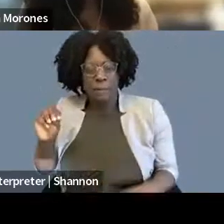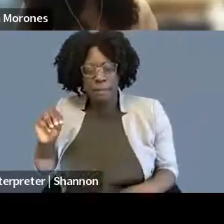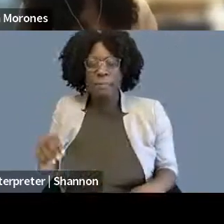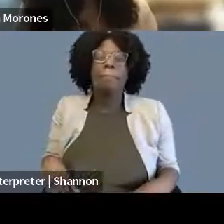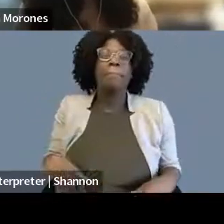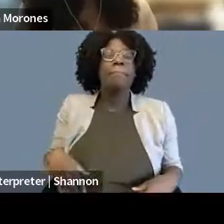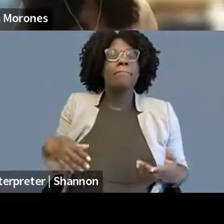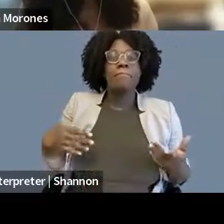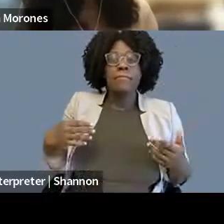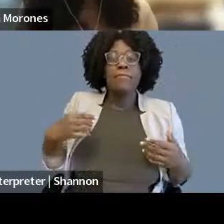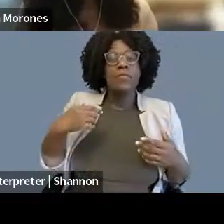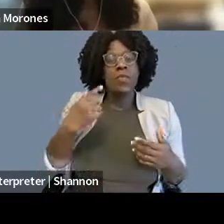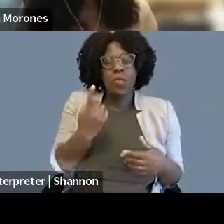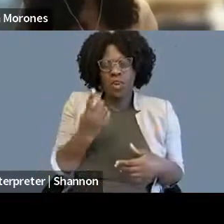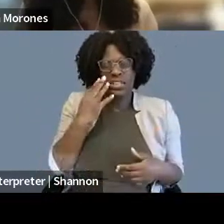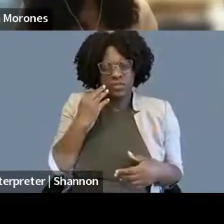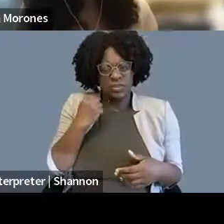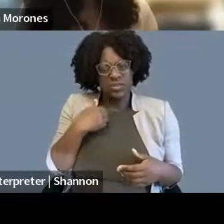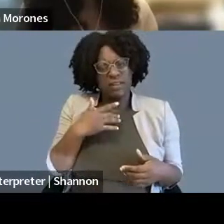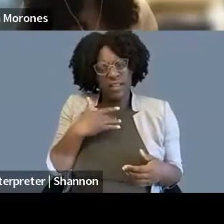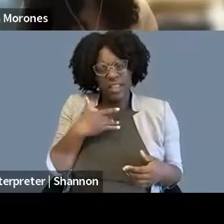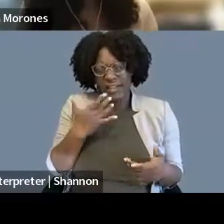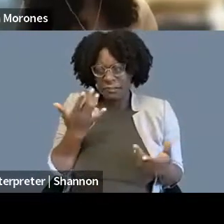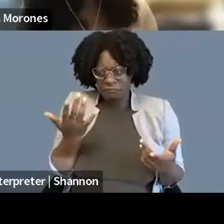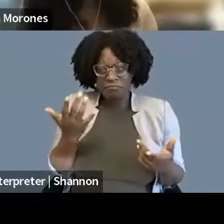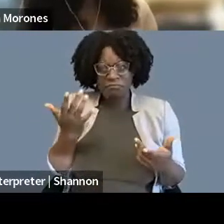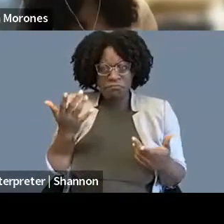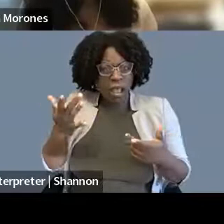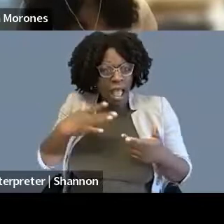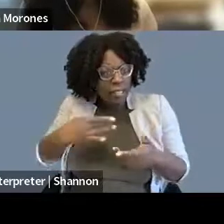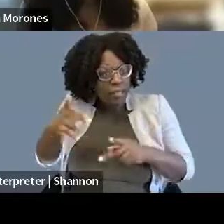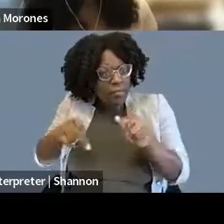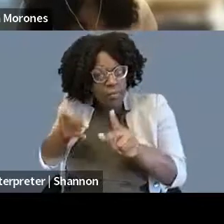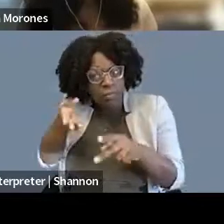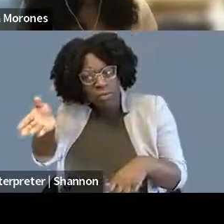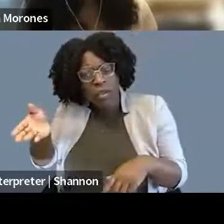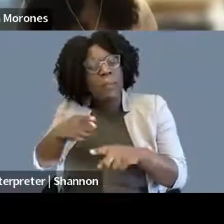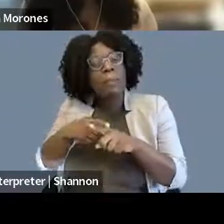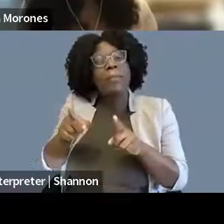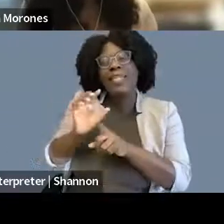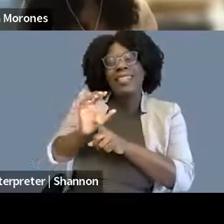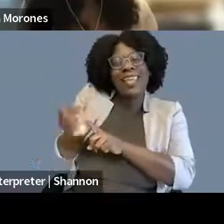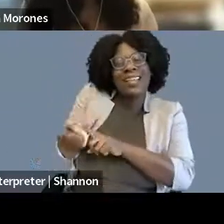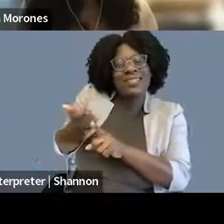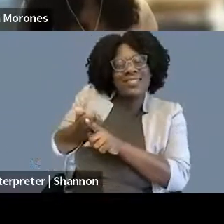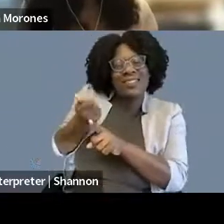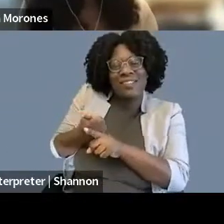I just could not get invested in those cases where it was just, for me, it was ultimately just a question of millions of dollars on both sides.